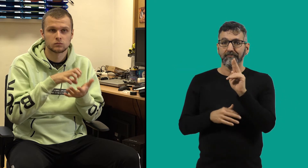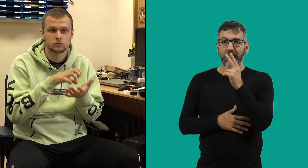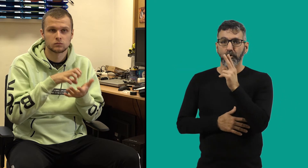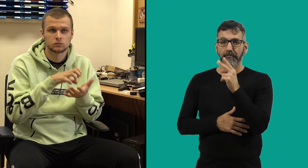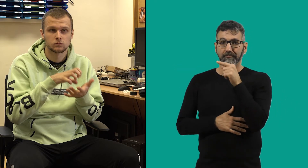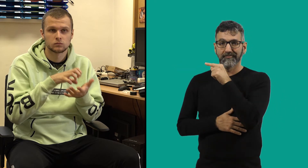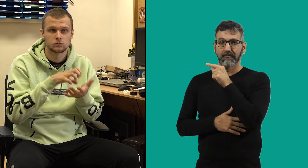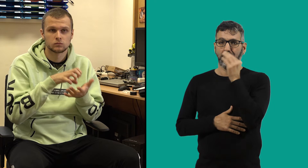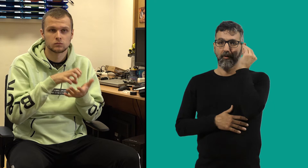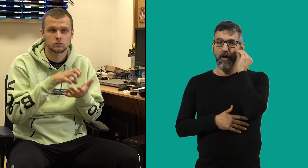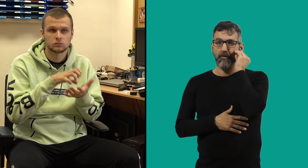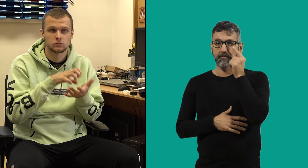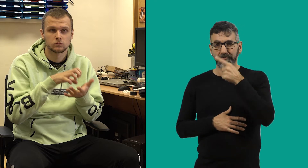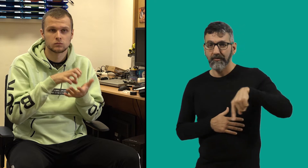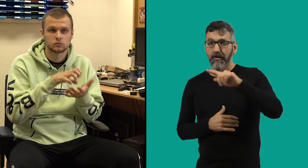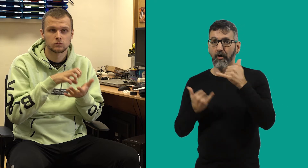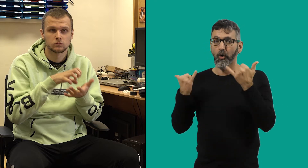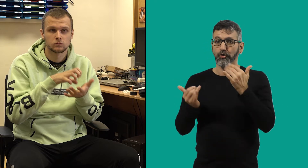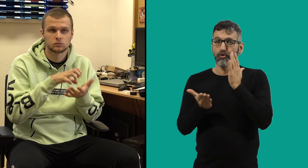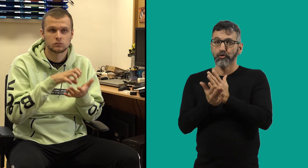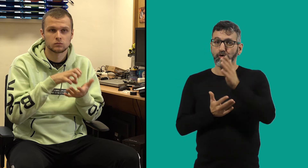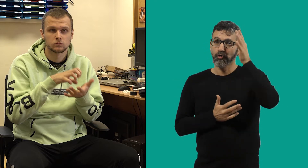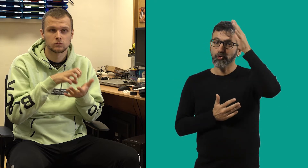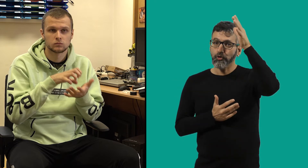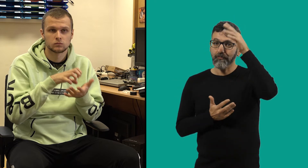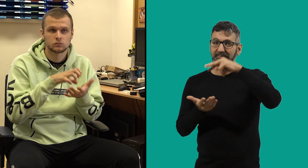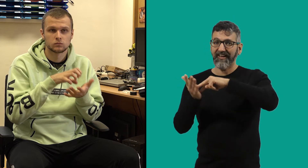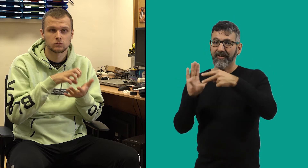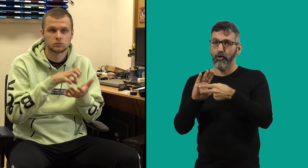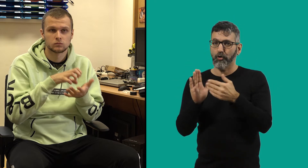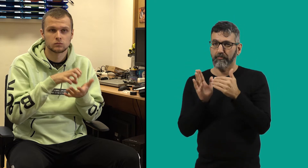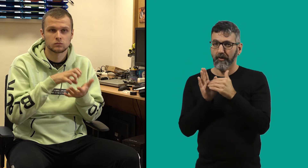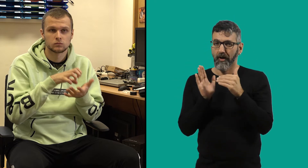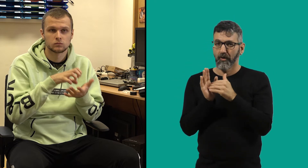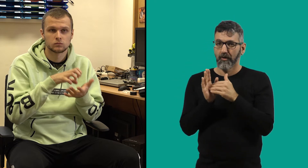because the future is today and we need technology.